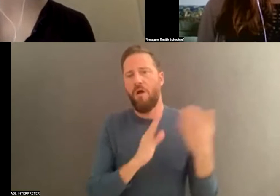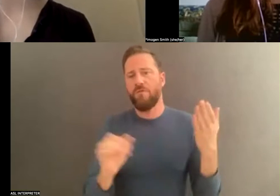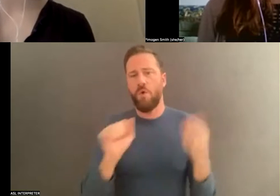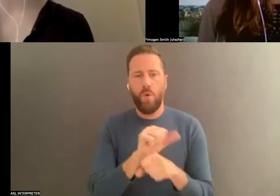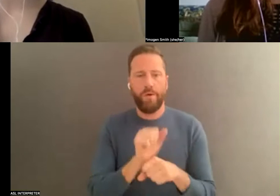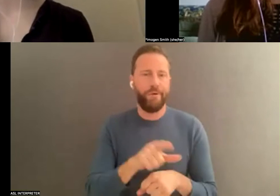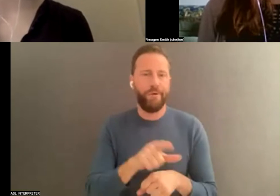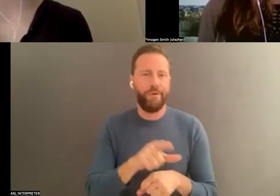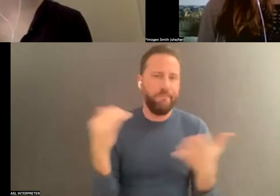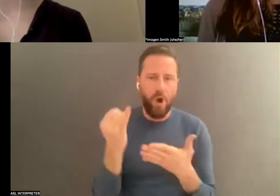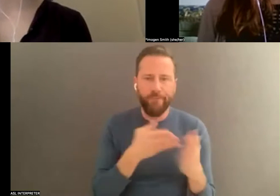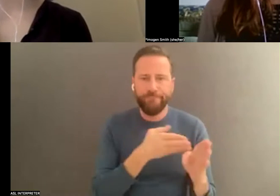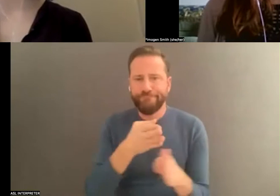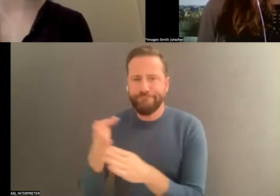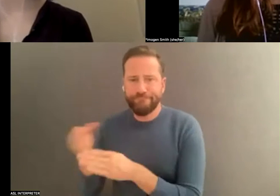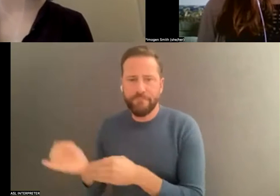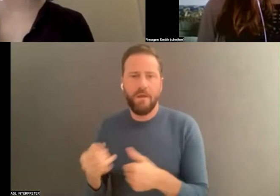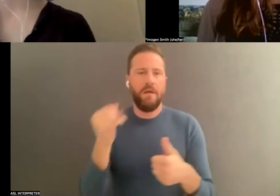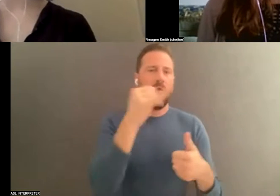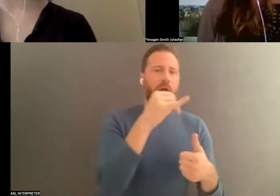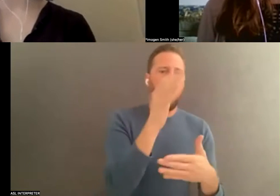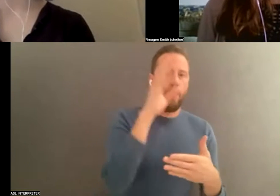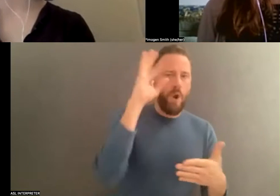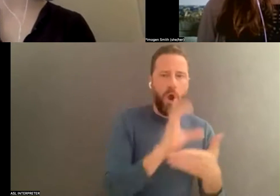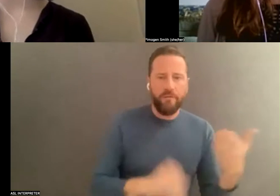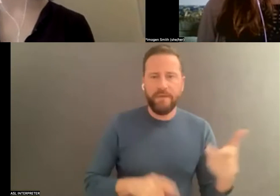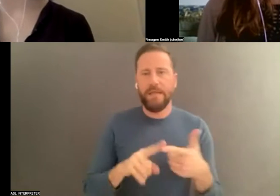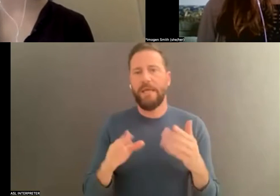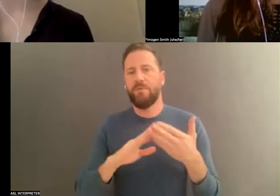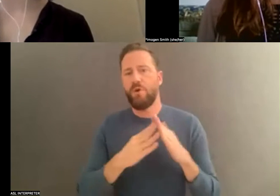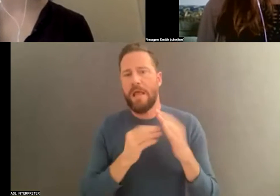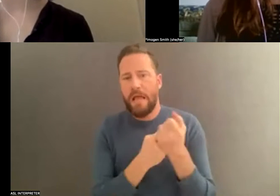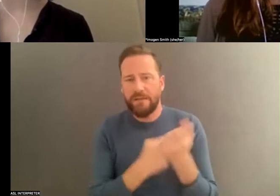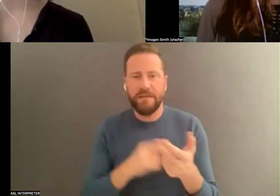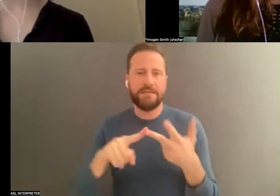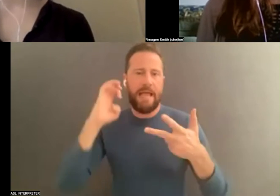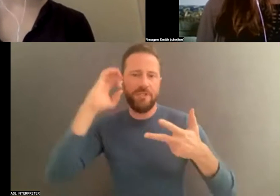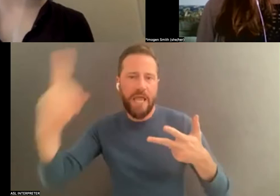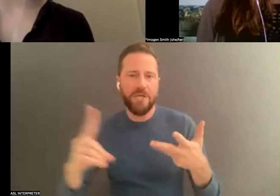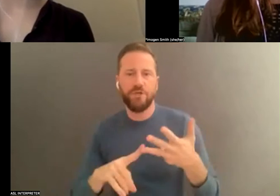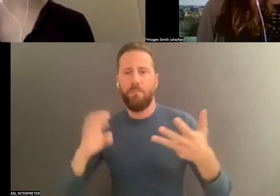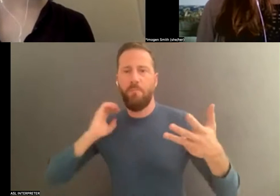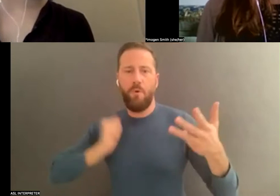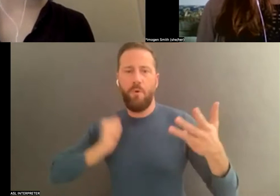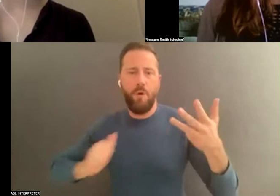an educator, a producer, and there may be many other facets of your work. And as Megan and David